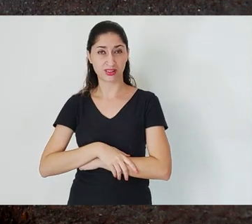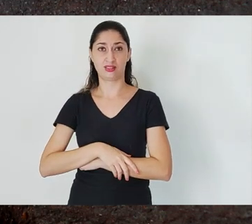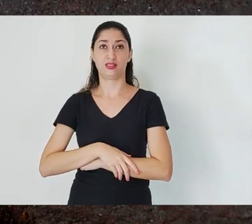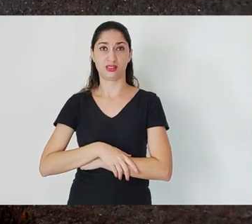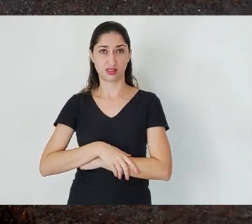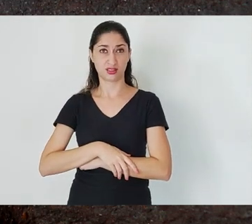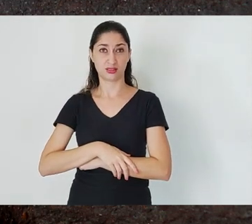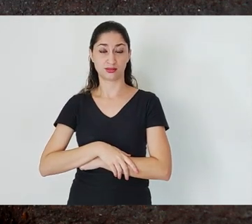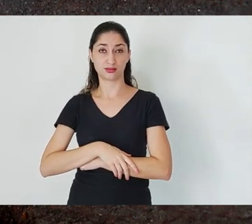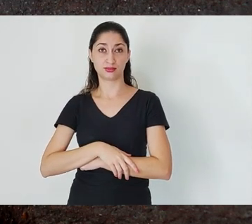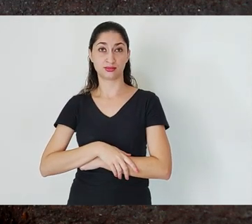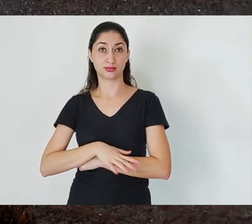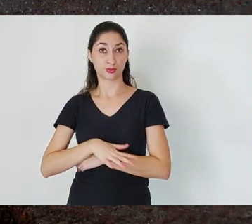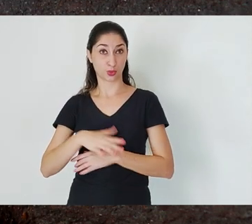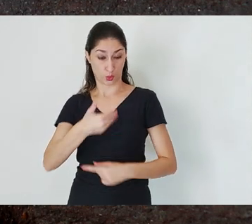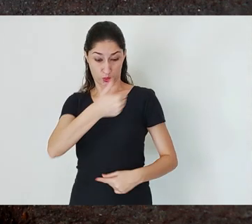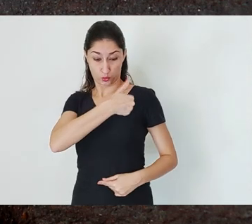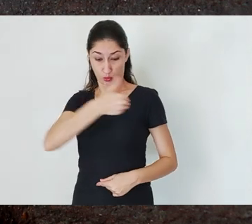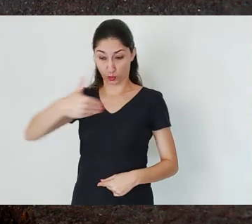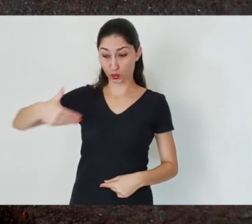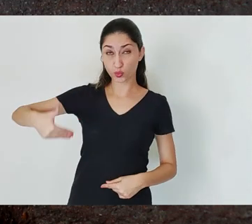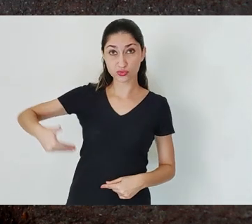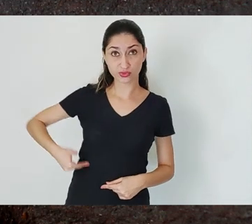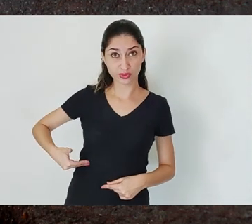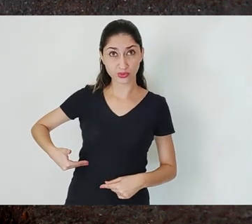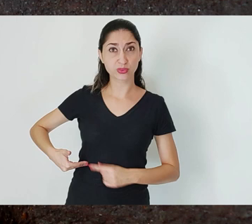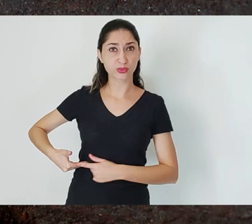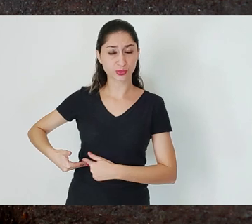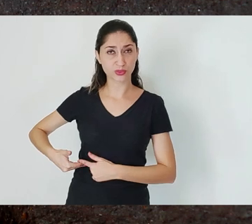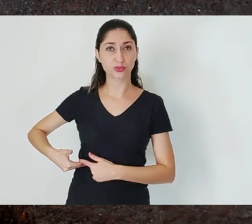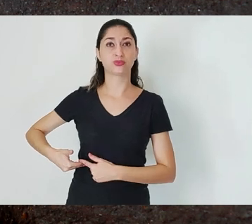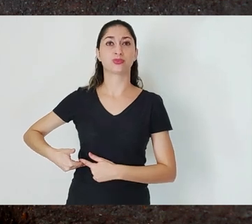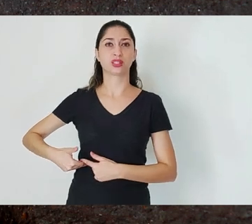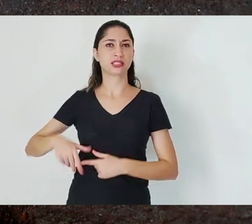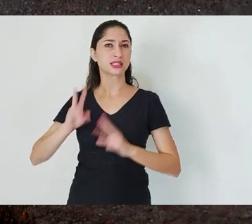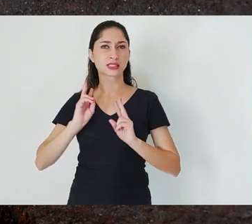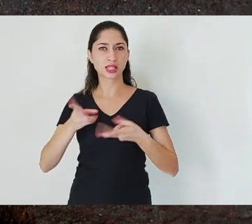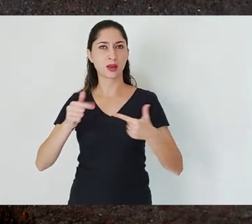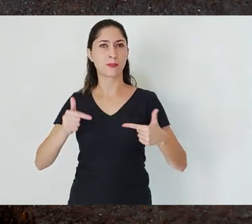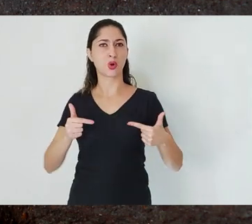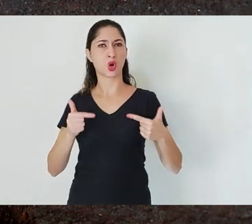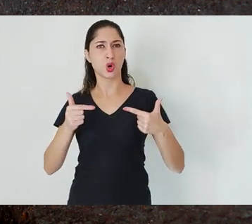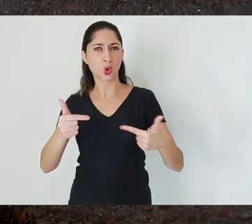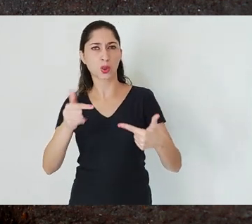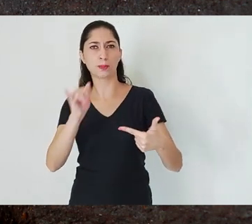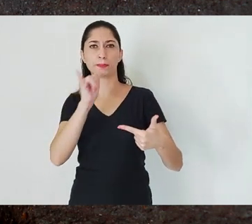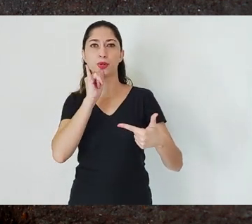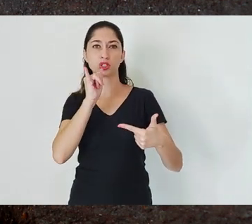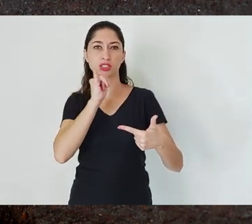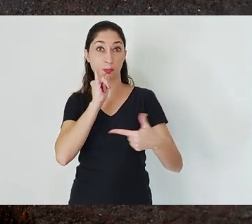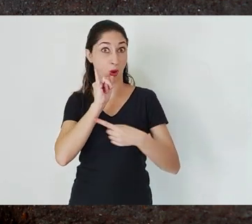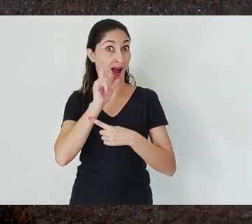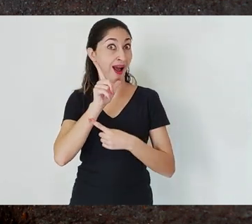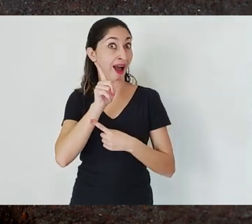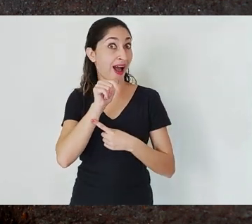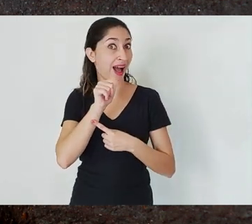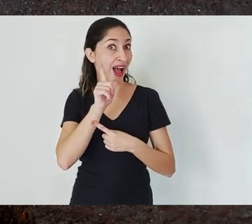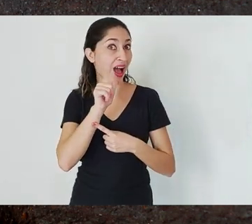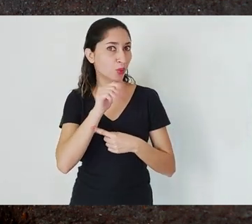The State even makes unconditional defenses to water so as not to harm the